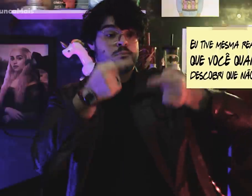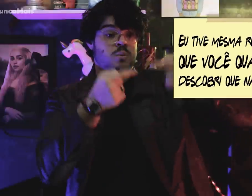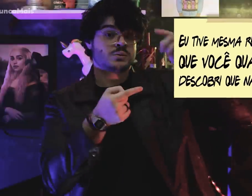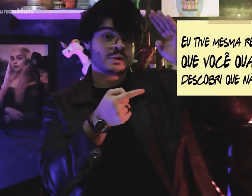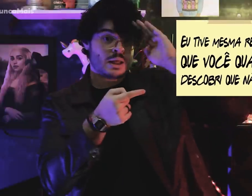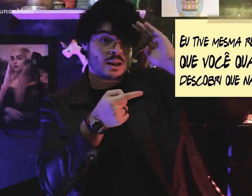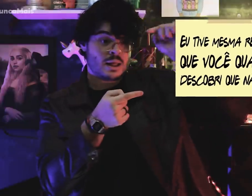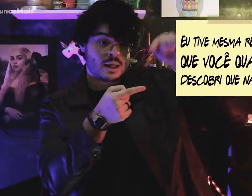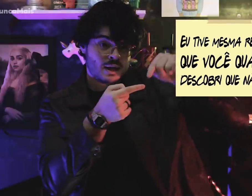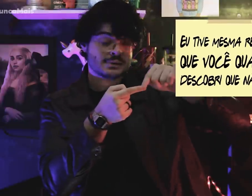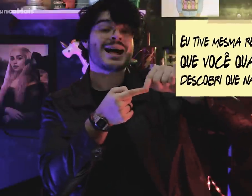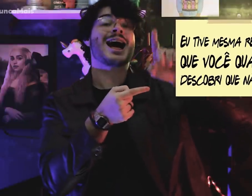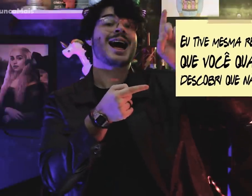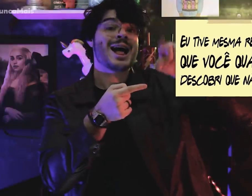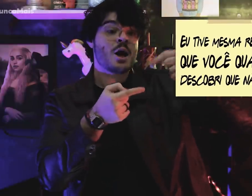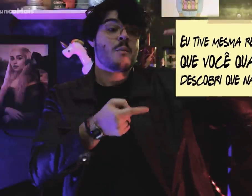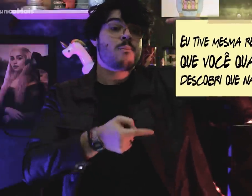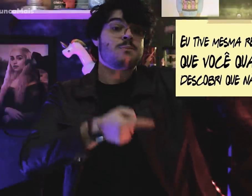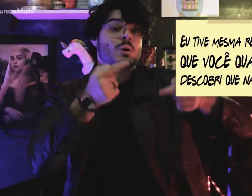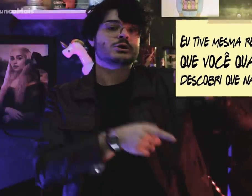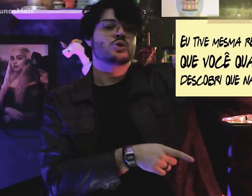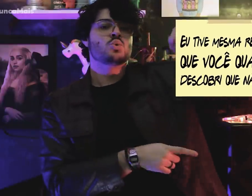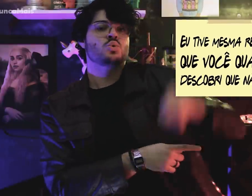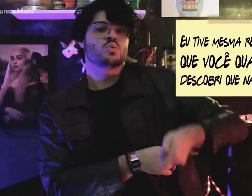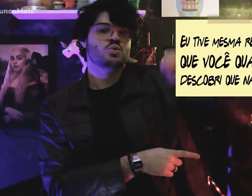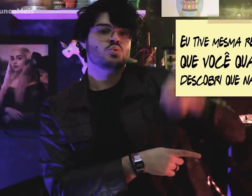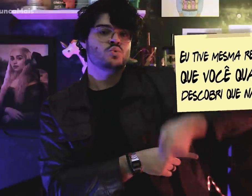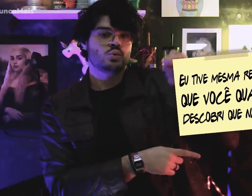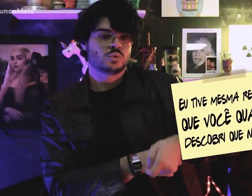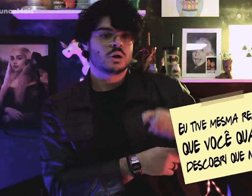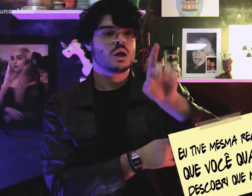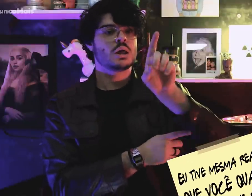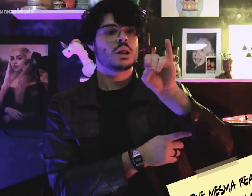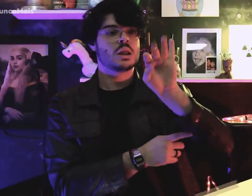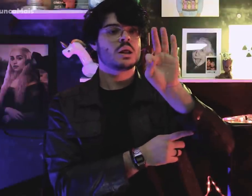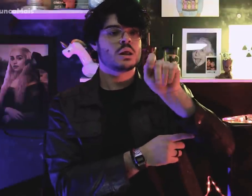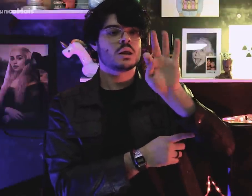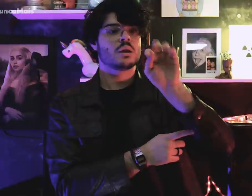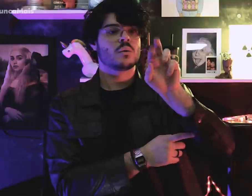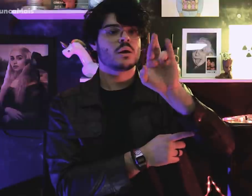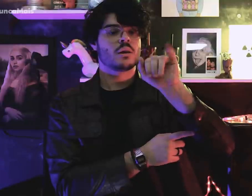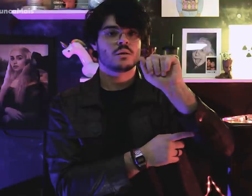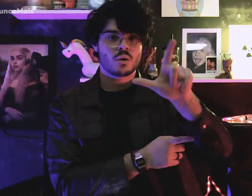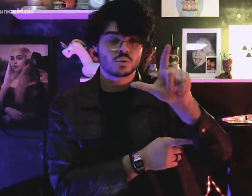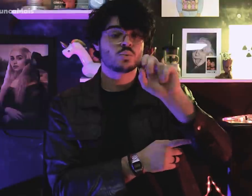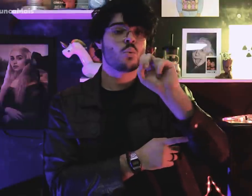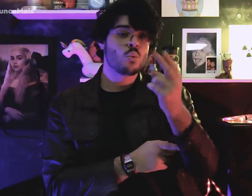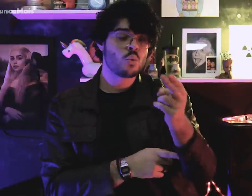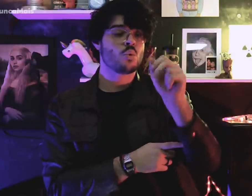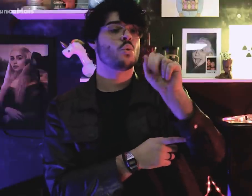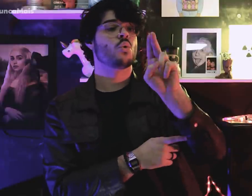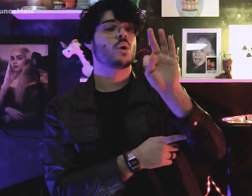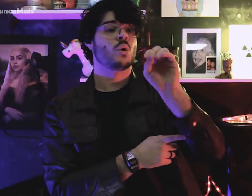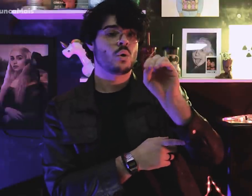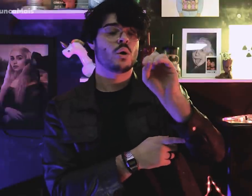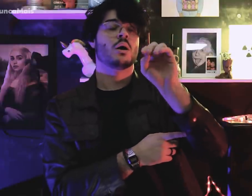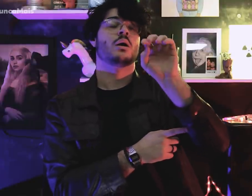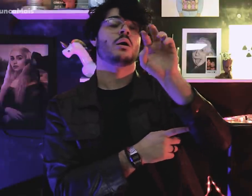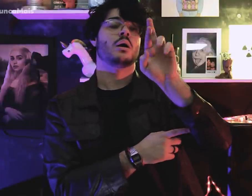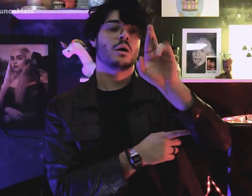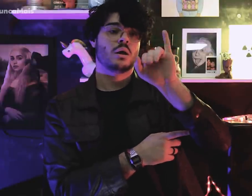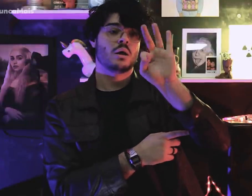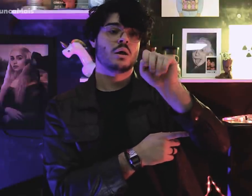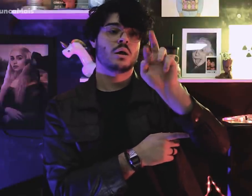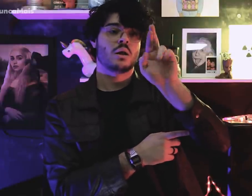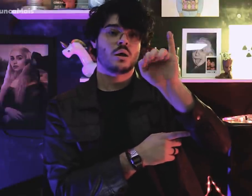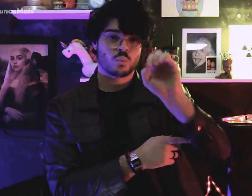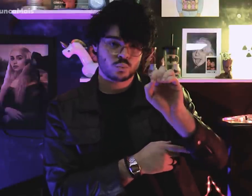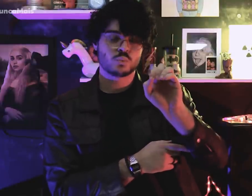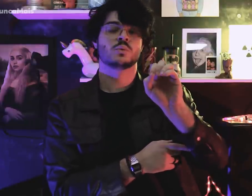The military dictatorship was a regime dictatorial or authoritarian,